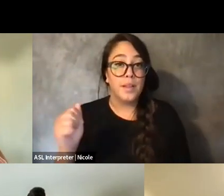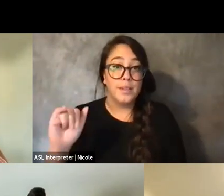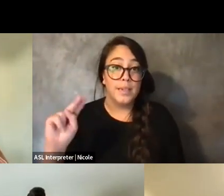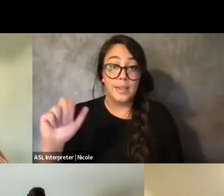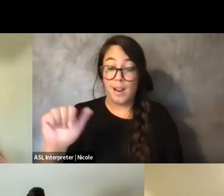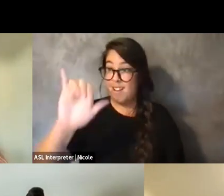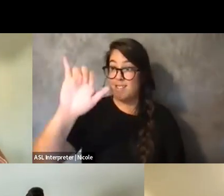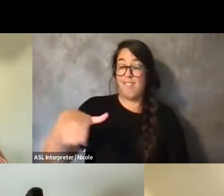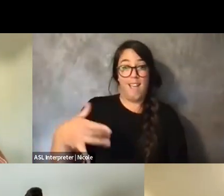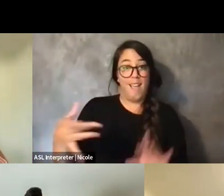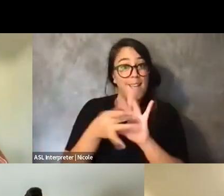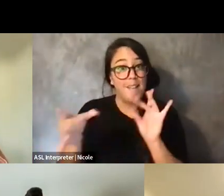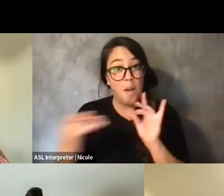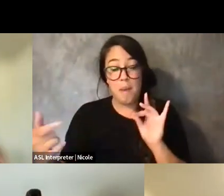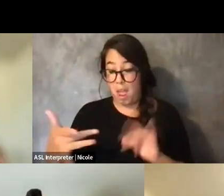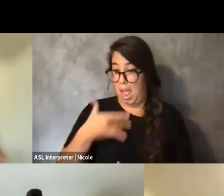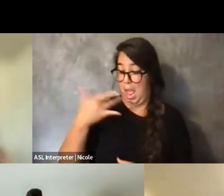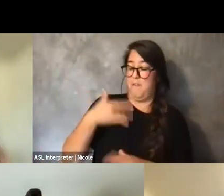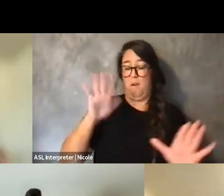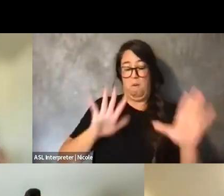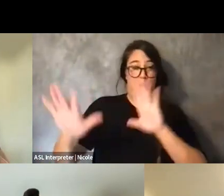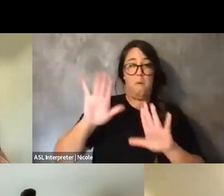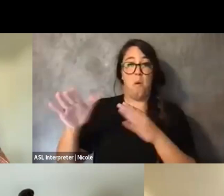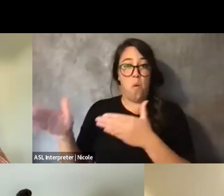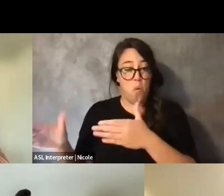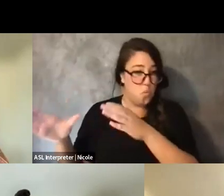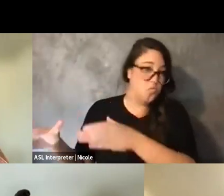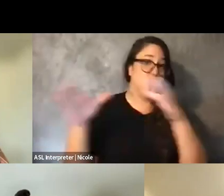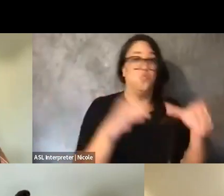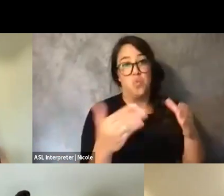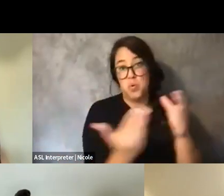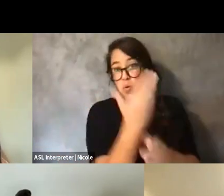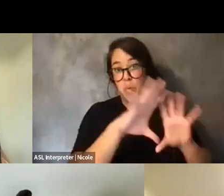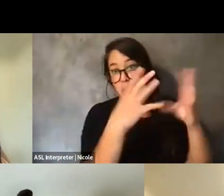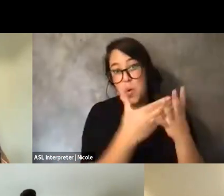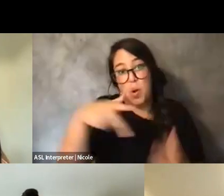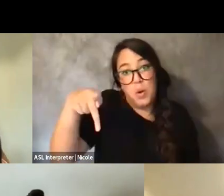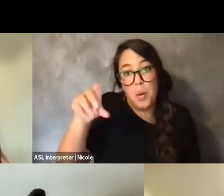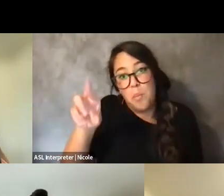As T said earlier, that was really powerful. Thank you.